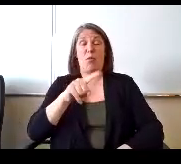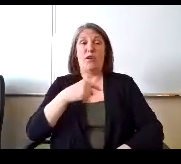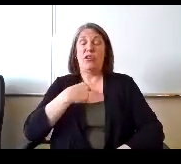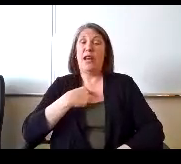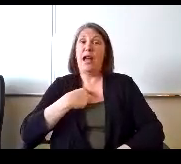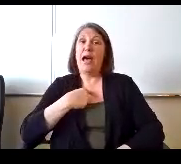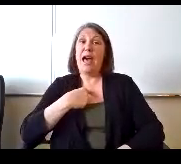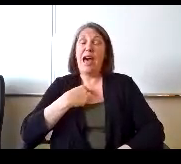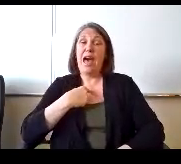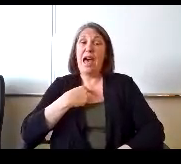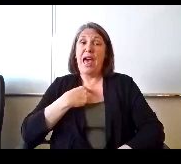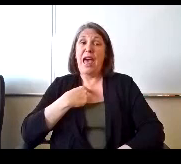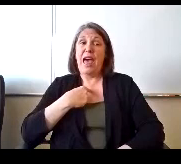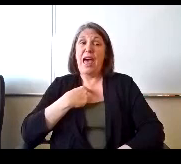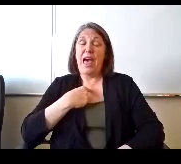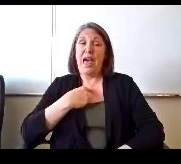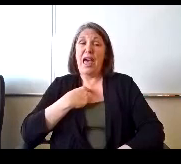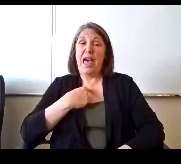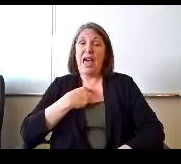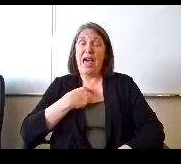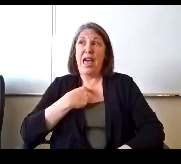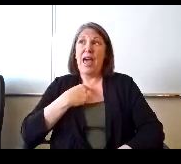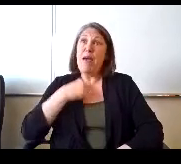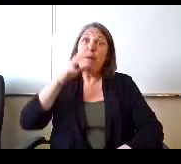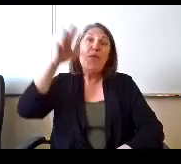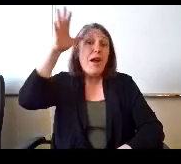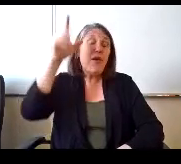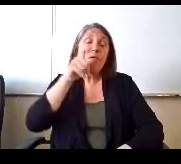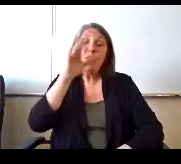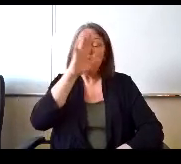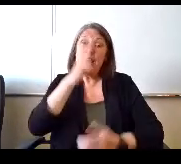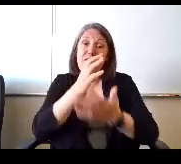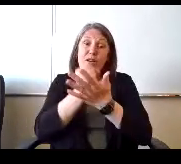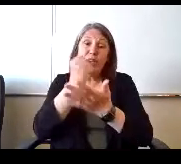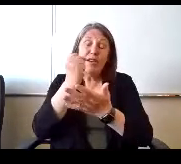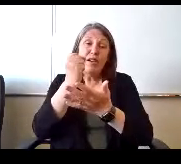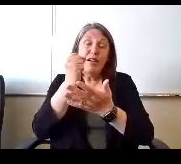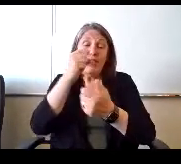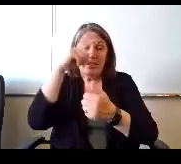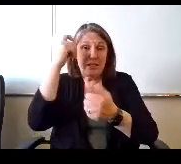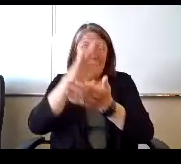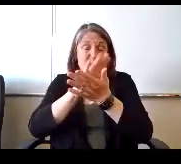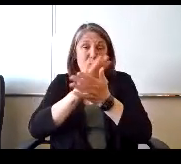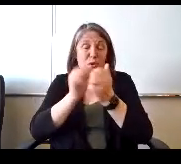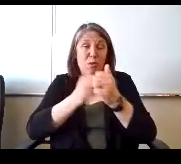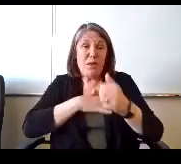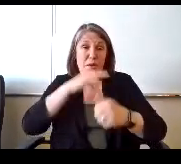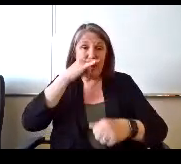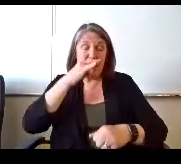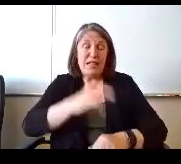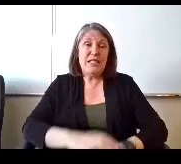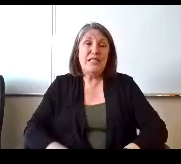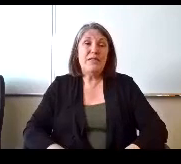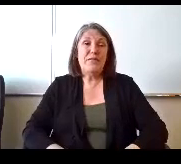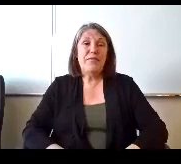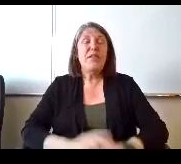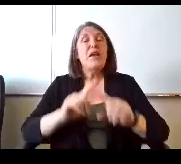parent who's never taken advantage of. Of summer school with my kids, but I do know that some people use